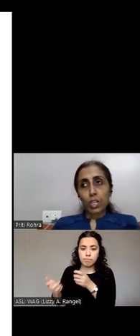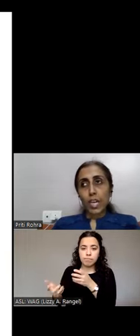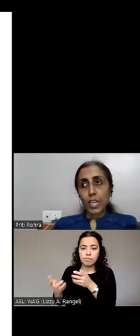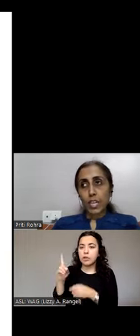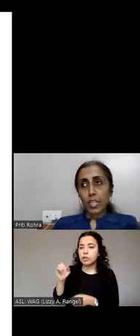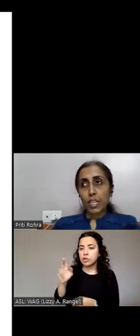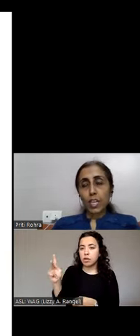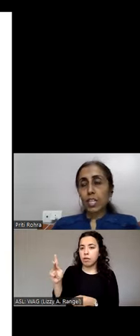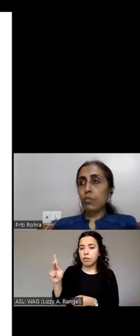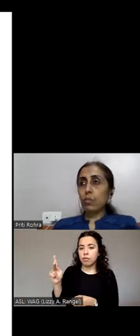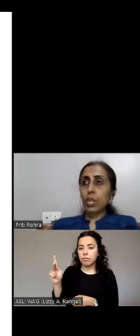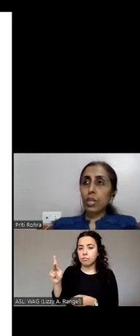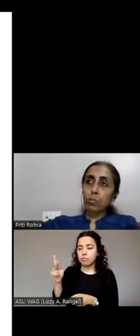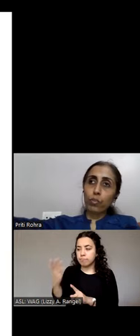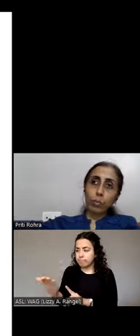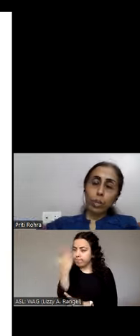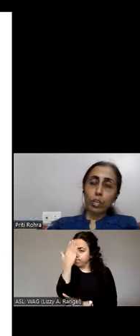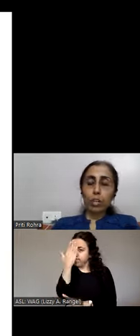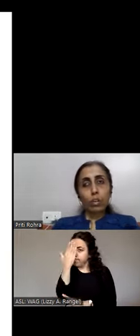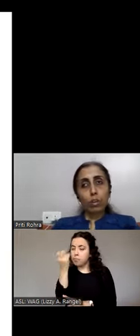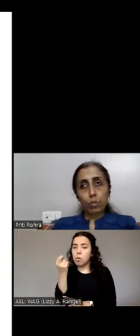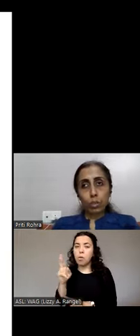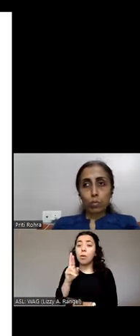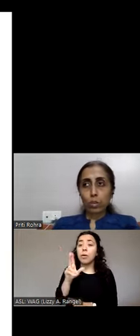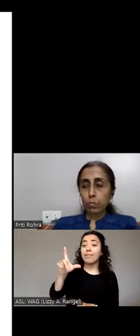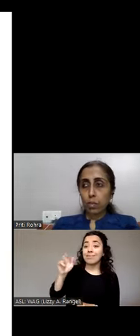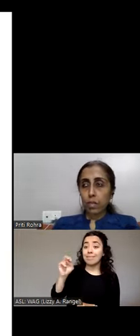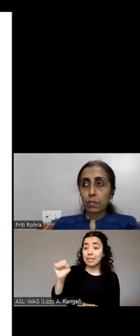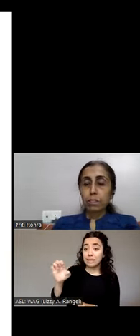In that case, again they will try to move the pointer towards the Tool Tip content.